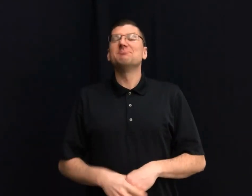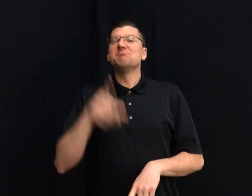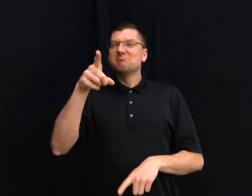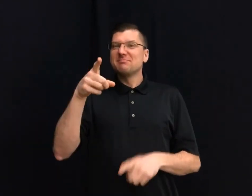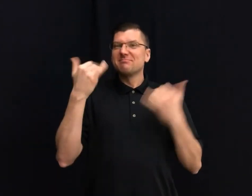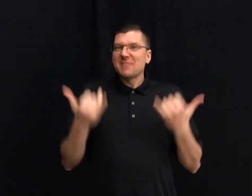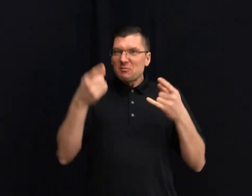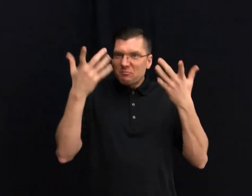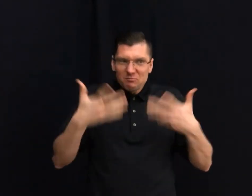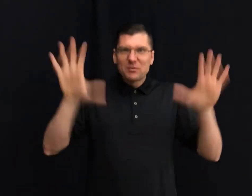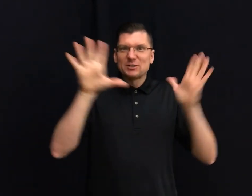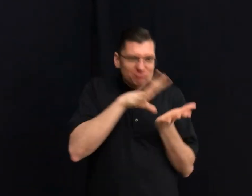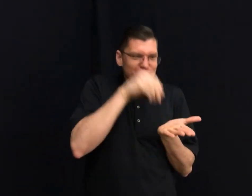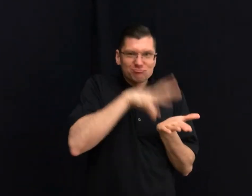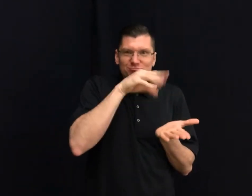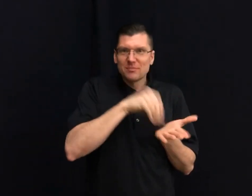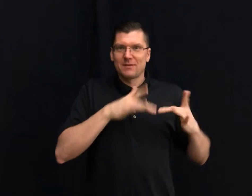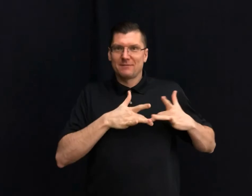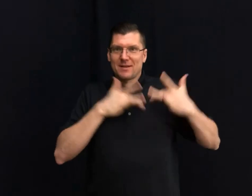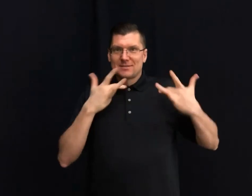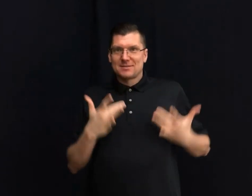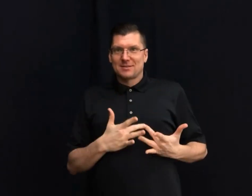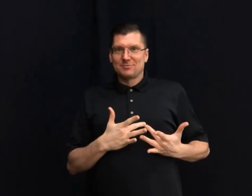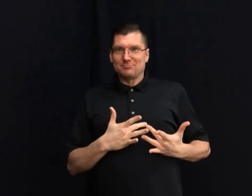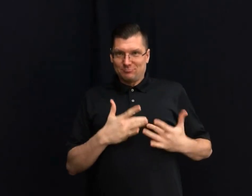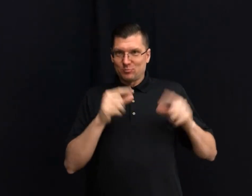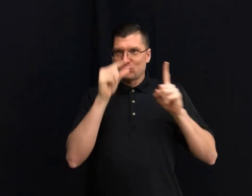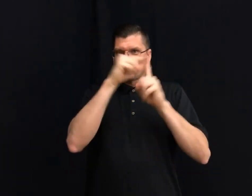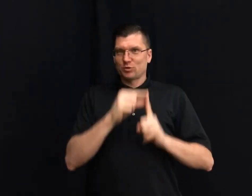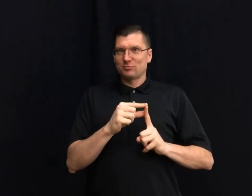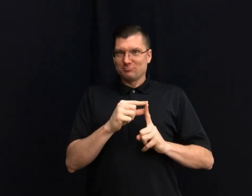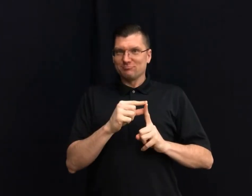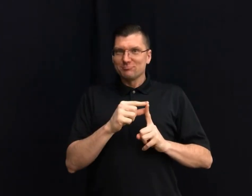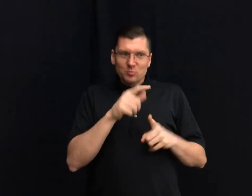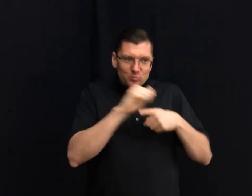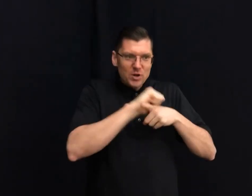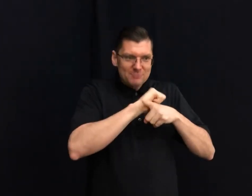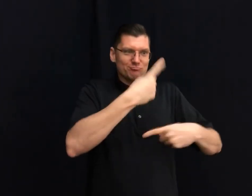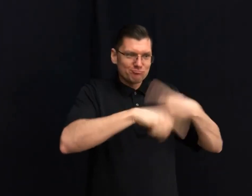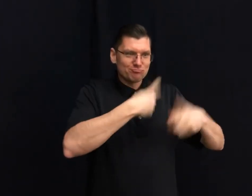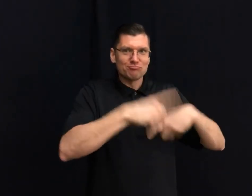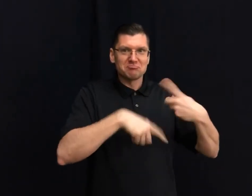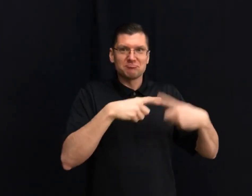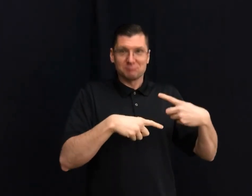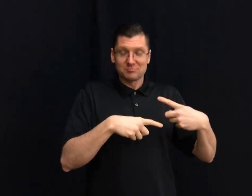You did learned all Valentine's Day vocabulary while being practice signs.